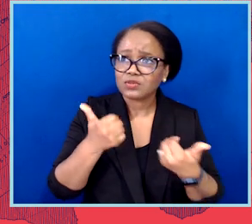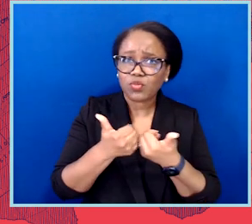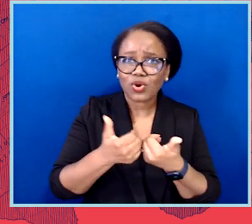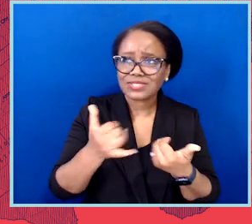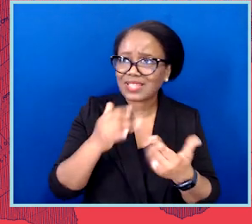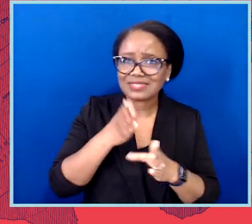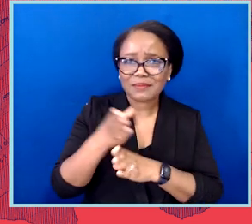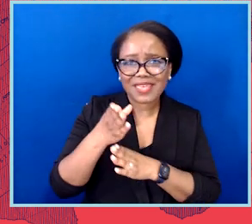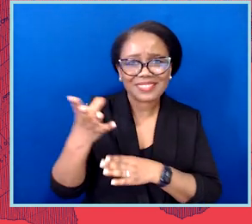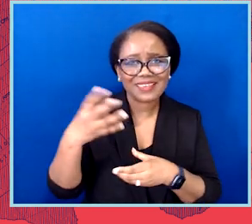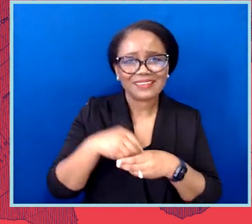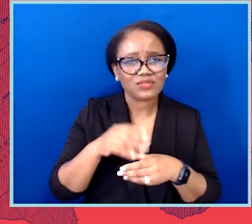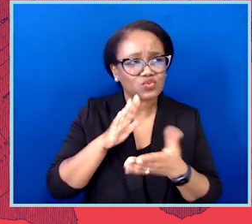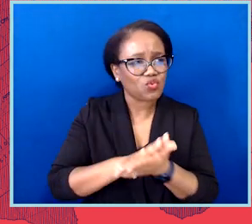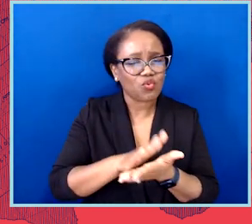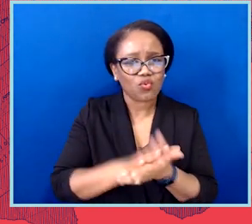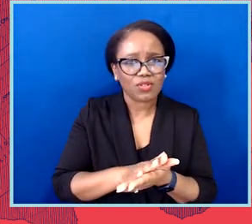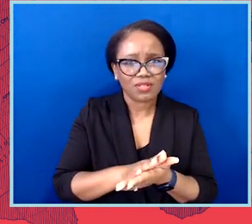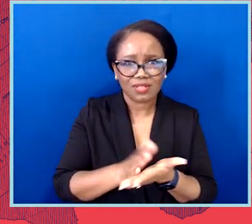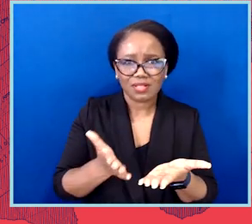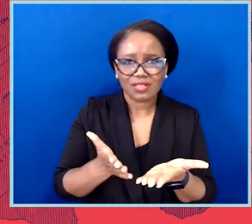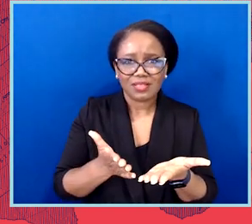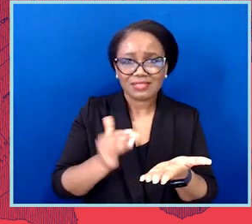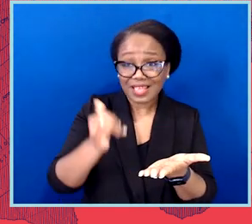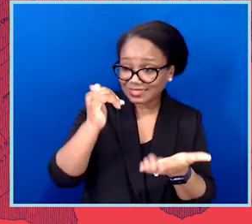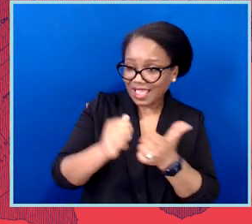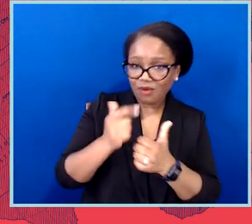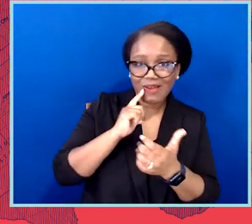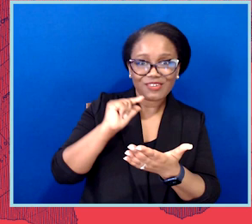That's the only reason I graduated high school and actually survived.